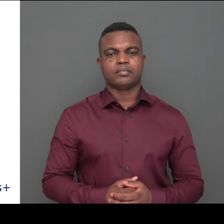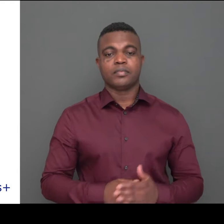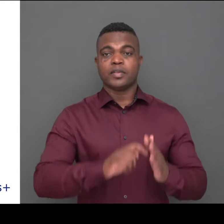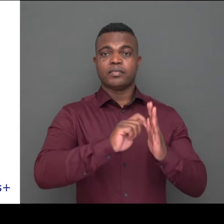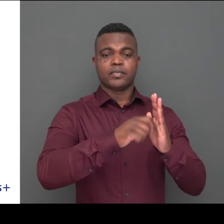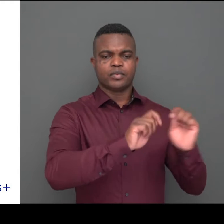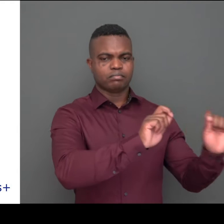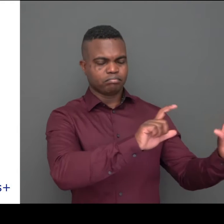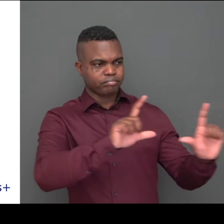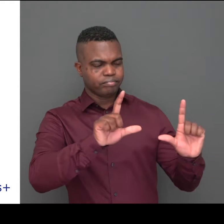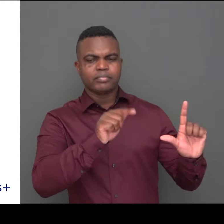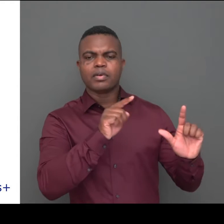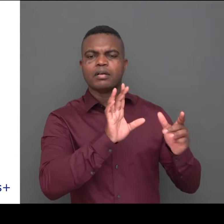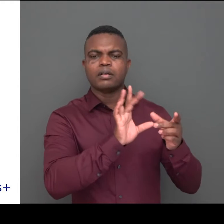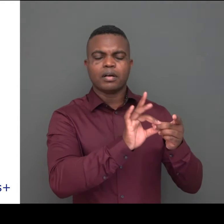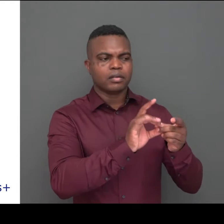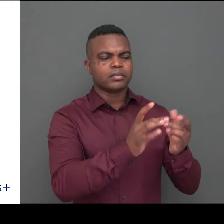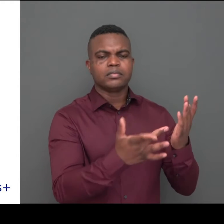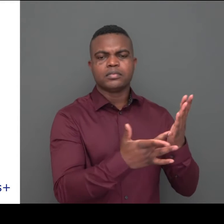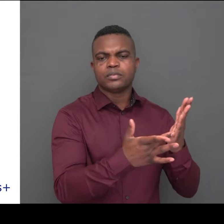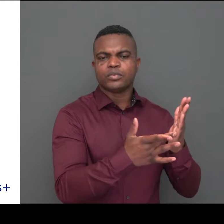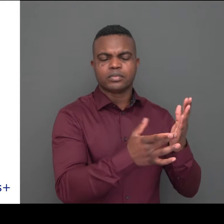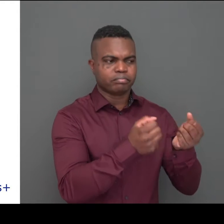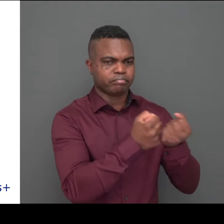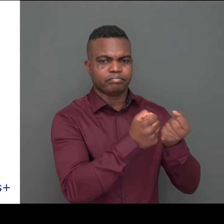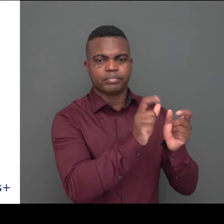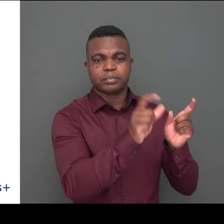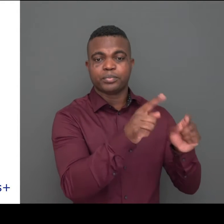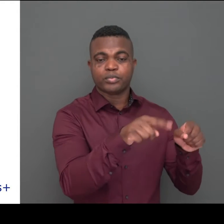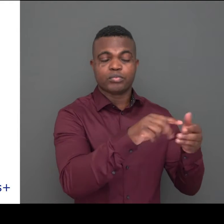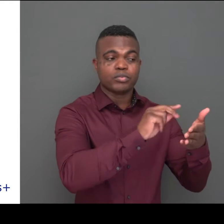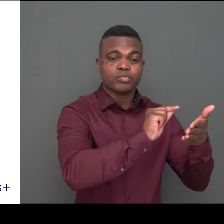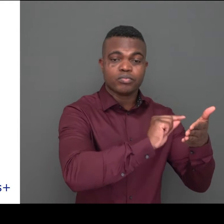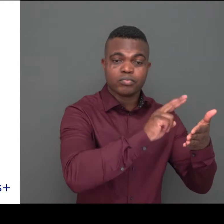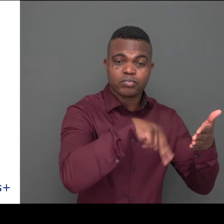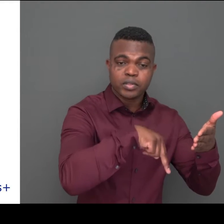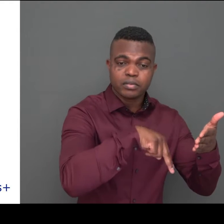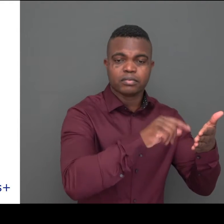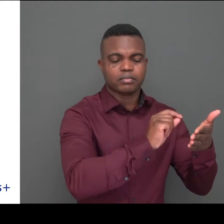This is a video showing assistive technology in use for people with reading and writing disabilities.